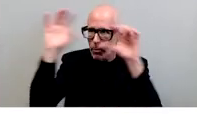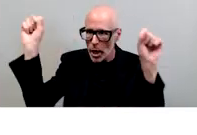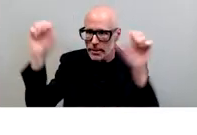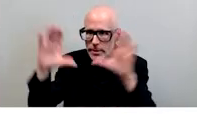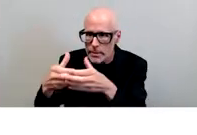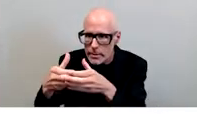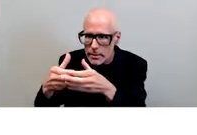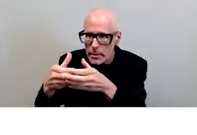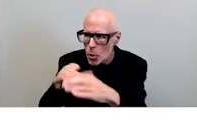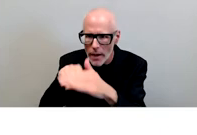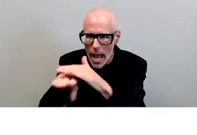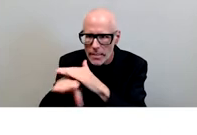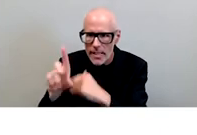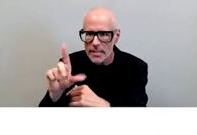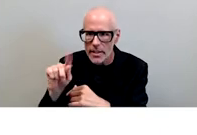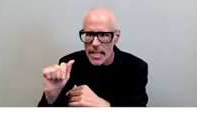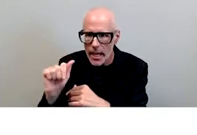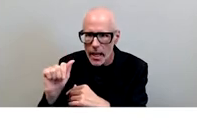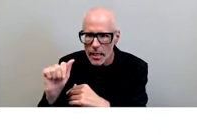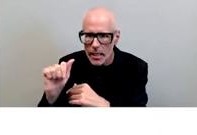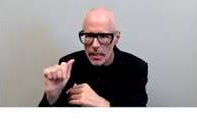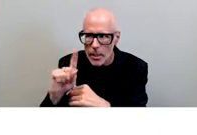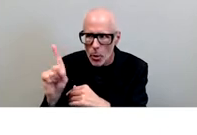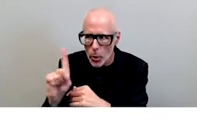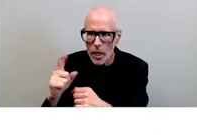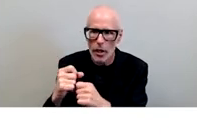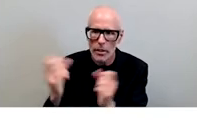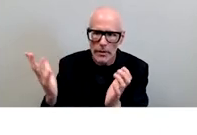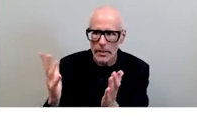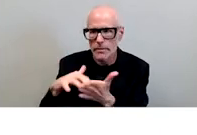access to the data that tells us where our vulnerabilities and our opportunities are